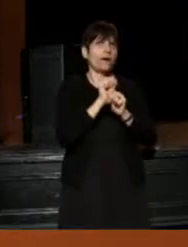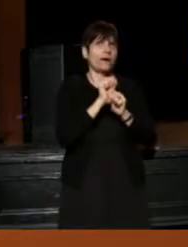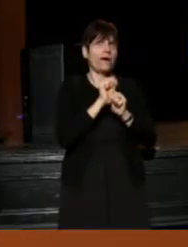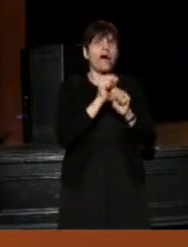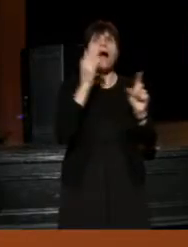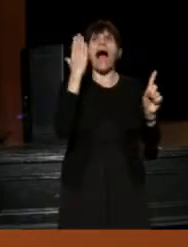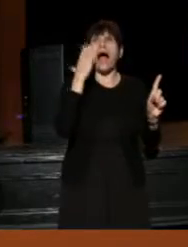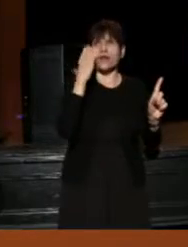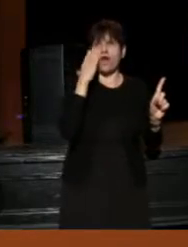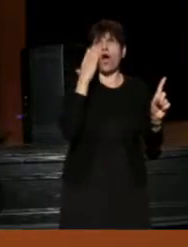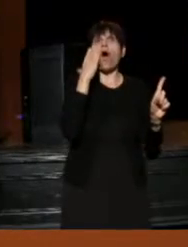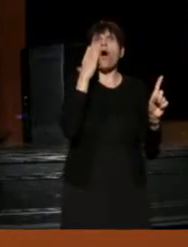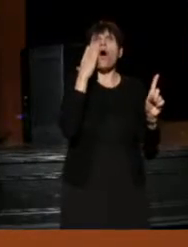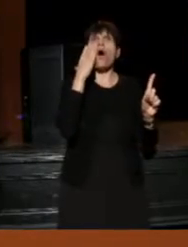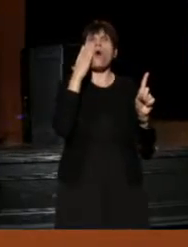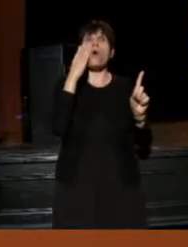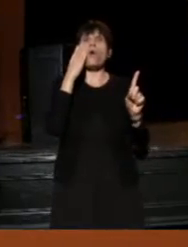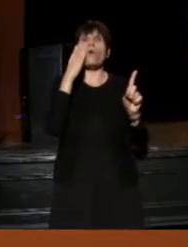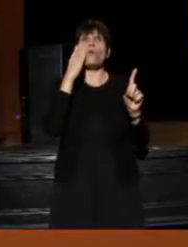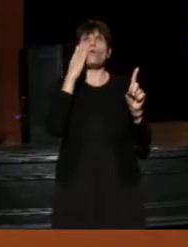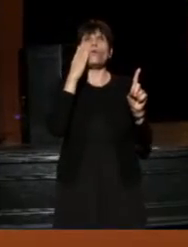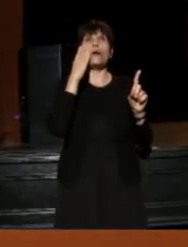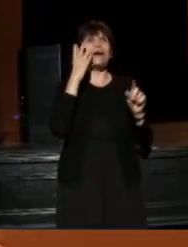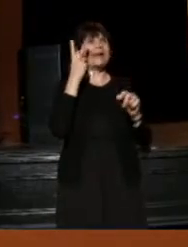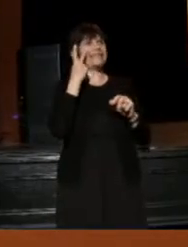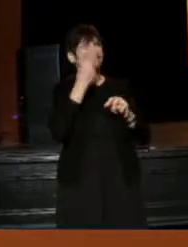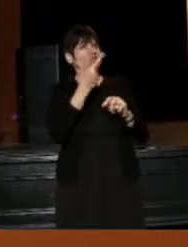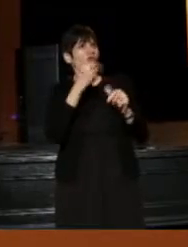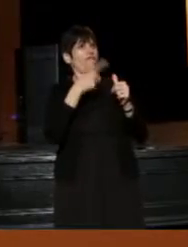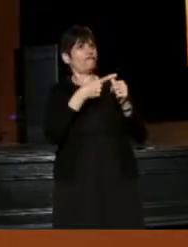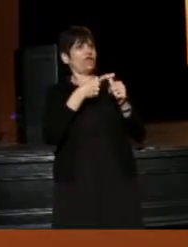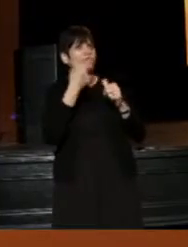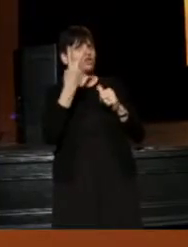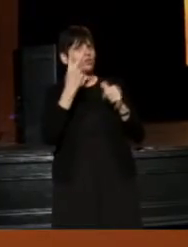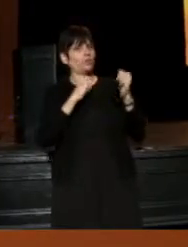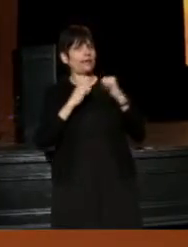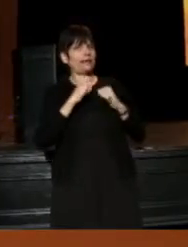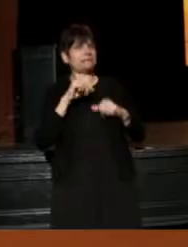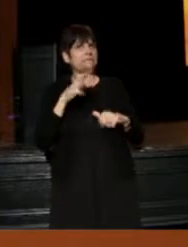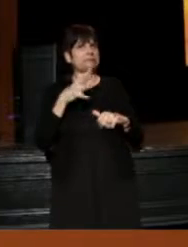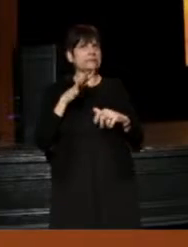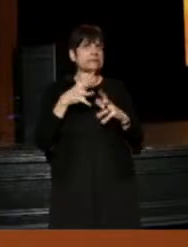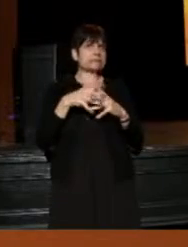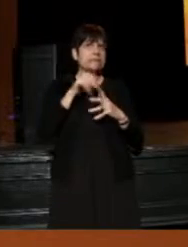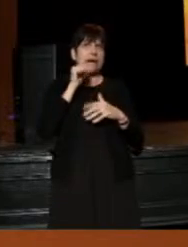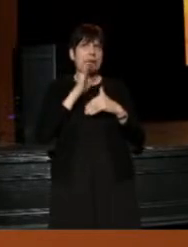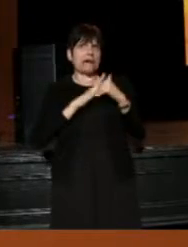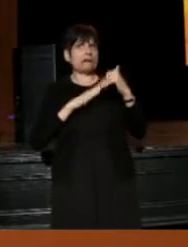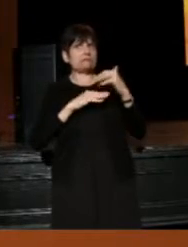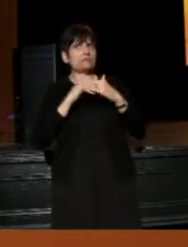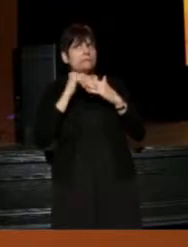First of all, the audience, even though they saw the first two things, and maybe, you know, they weren't so comfortable with some of it,